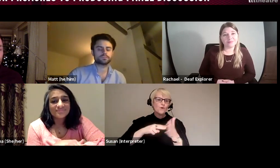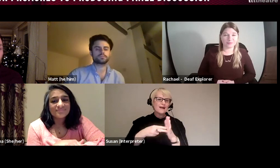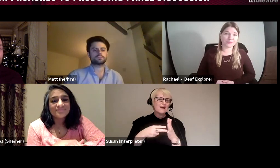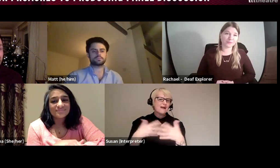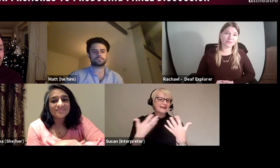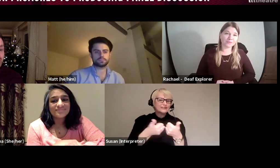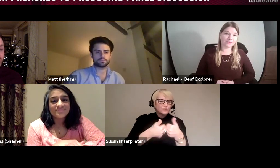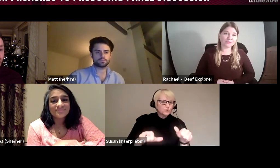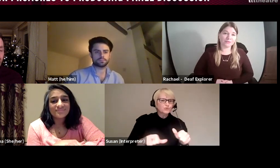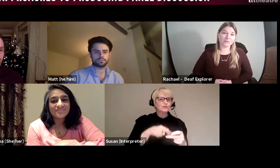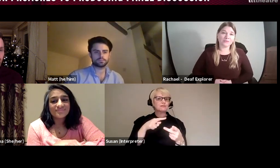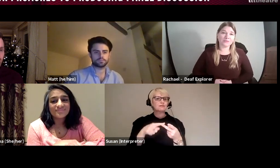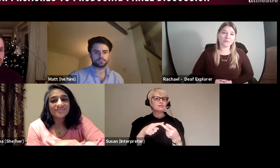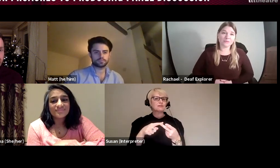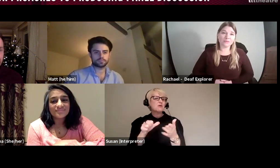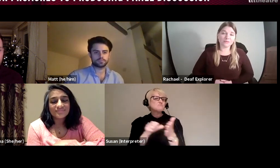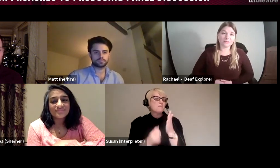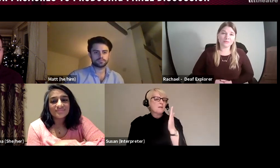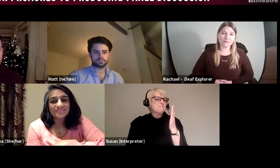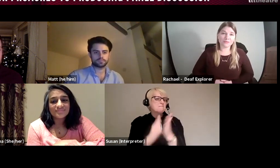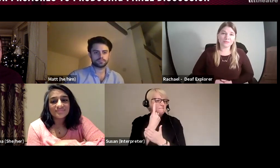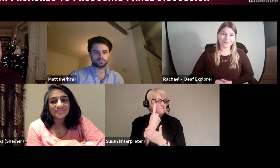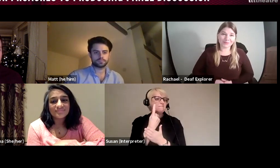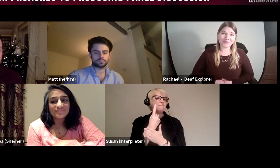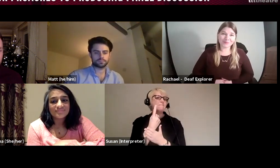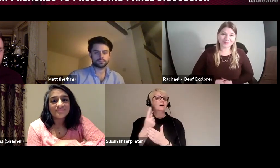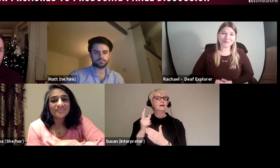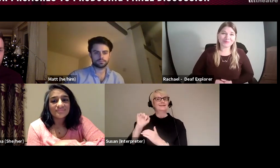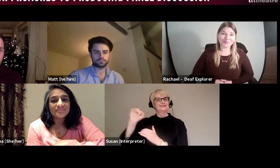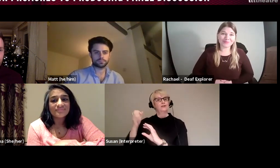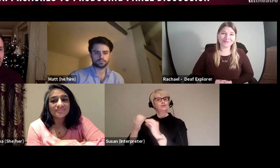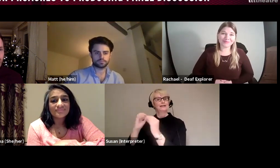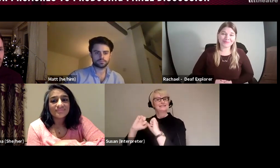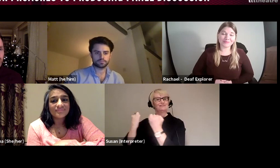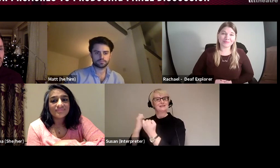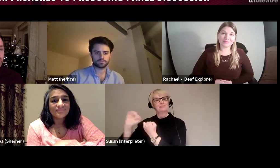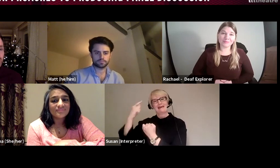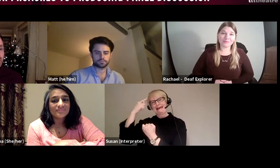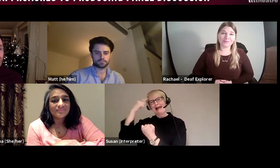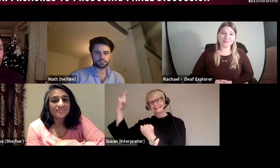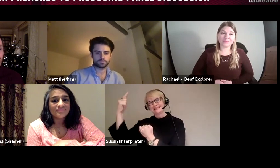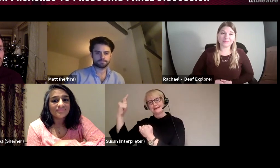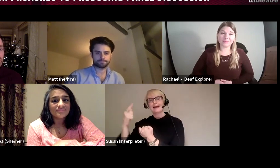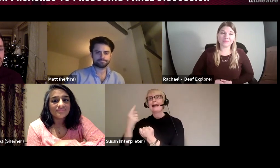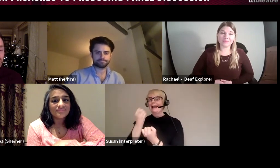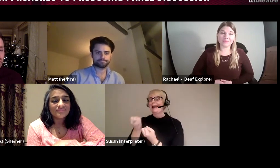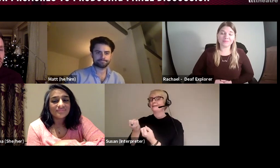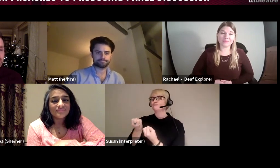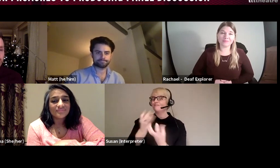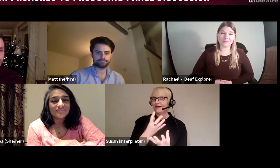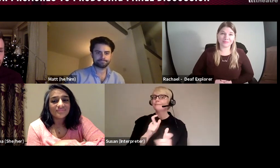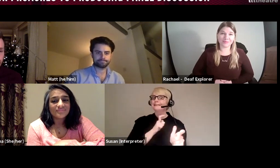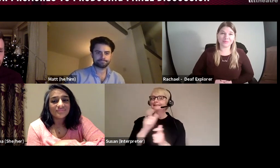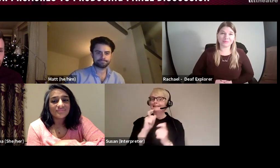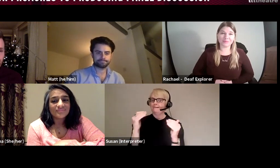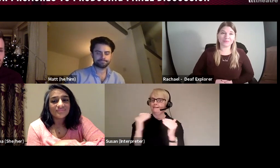ways to deliver ideas that a creative team has had within the financial parameters of a budget. So,